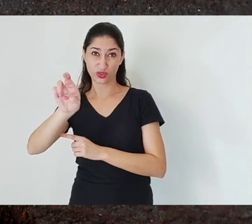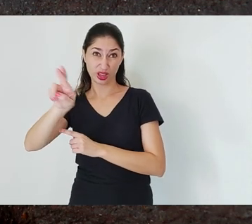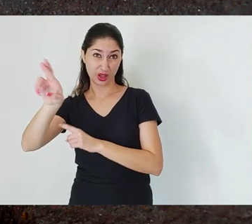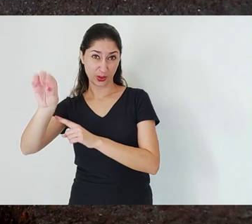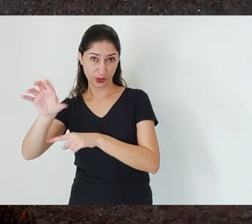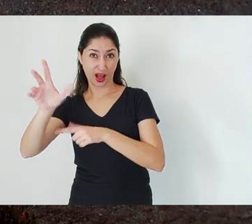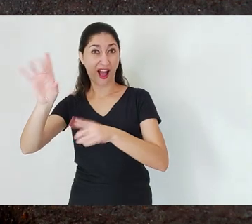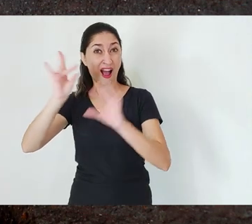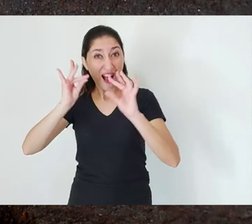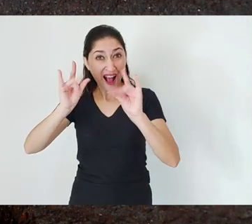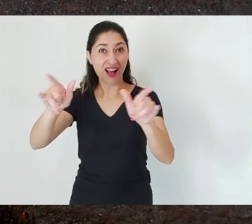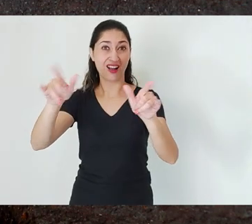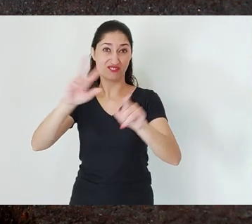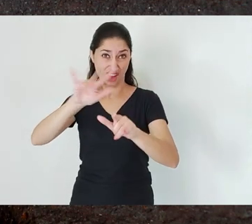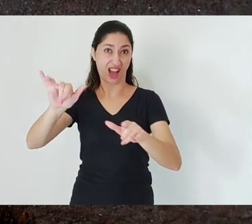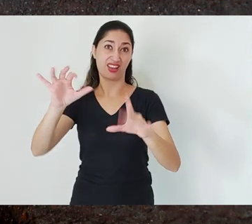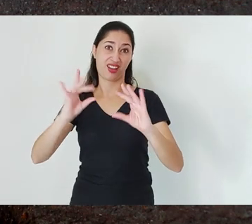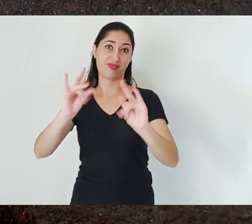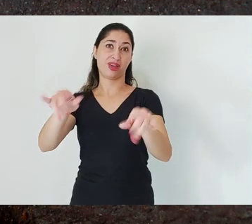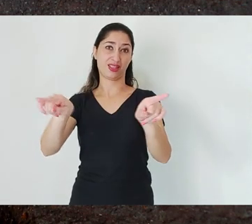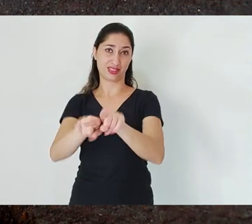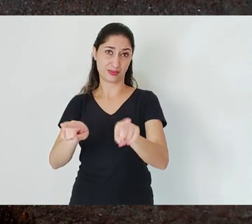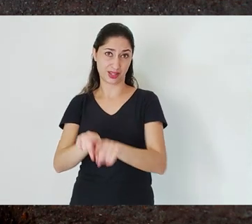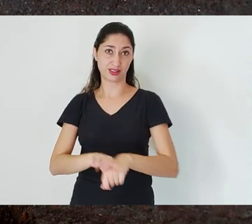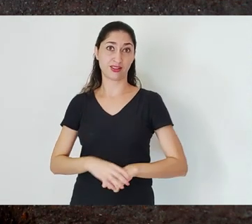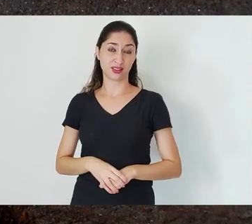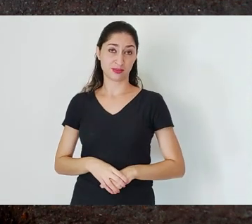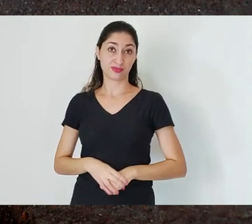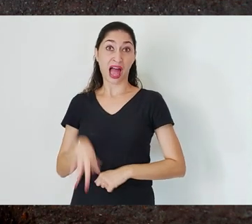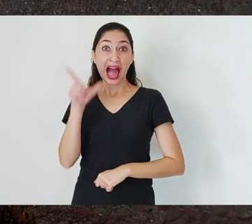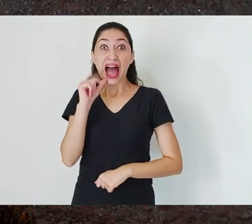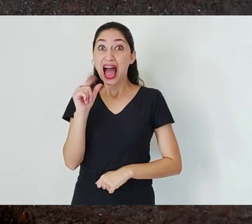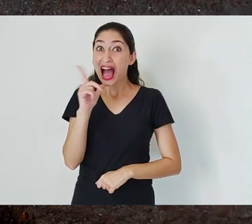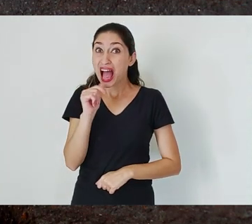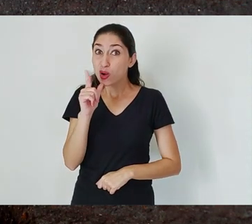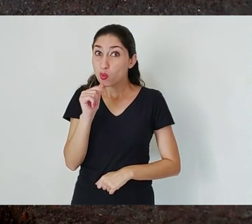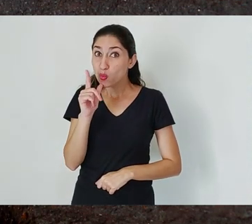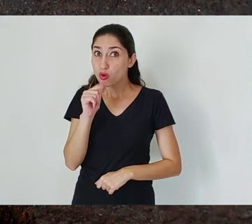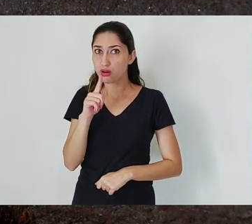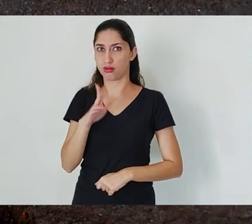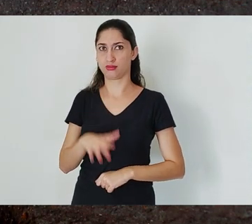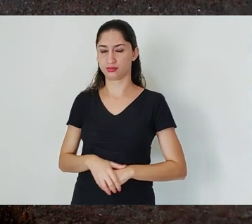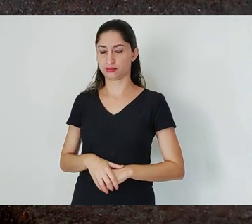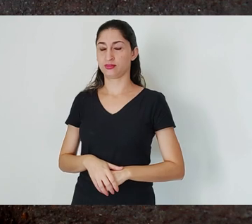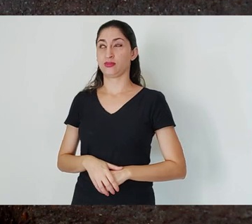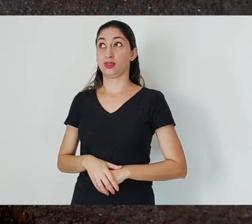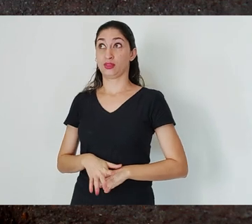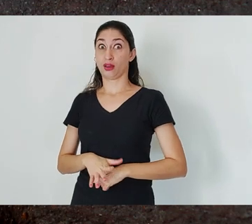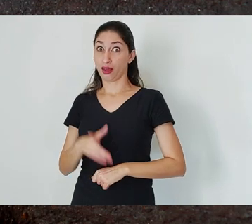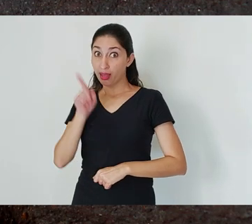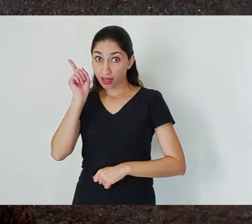Water is one of the commodities. Although it is not yet traded in the way iron ore is traded,